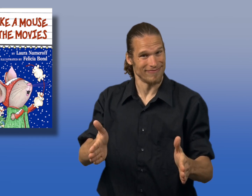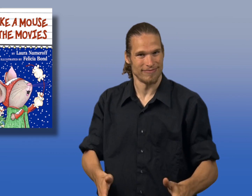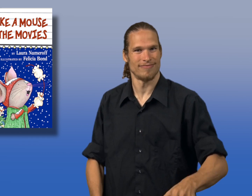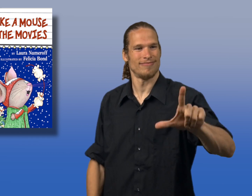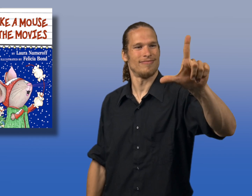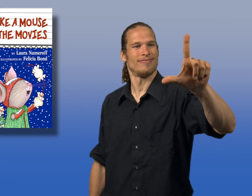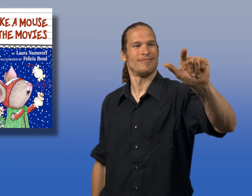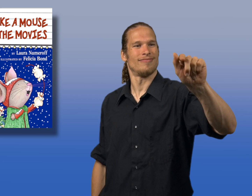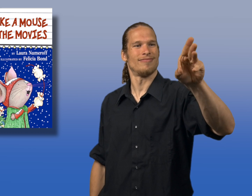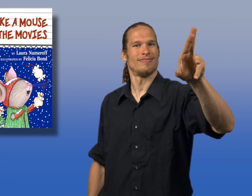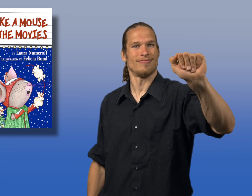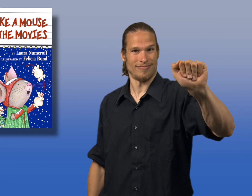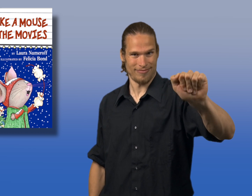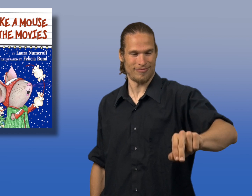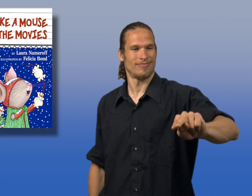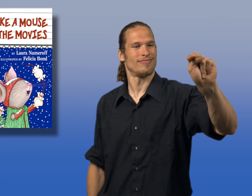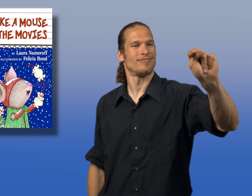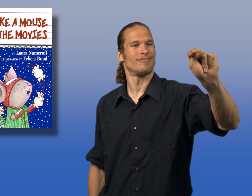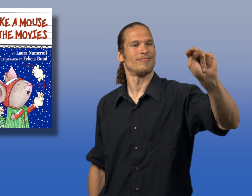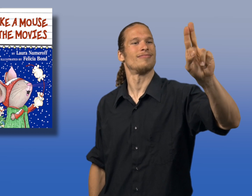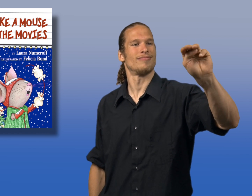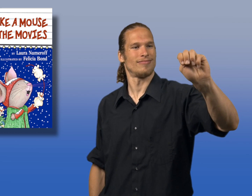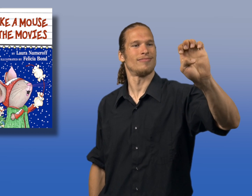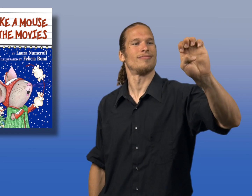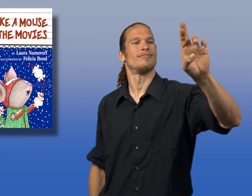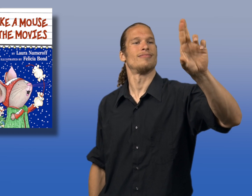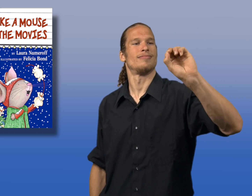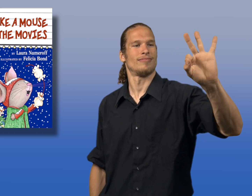The author's name is Laura Numeroff.